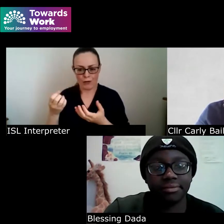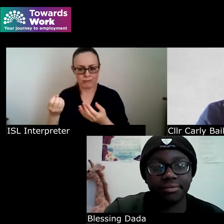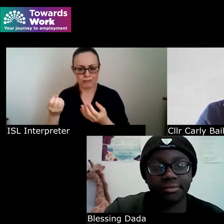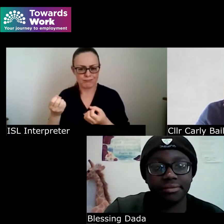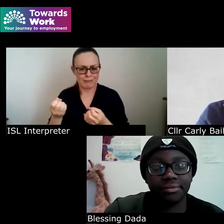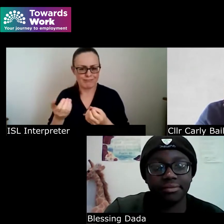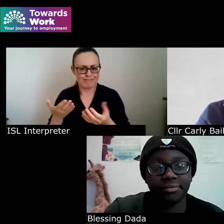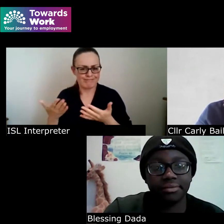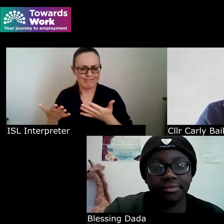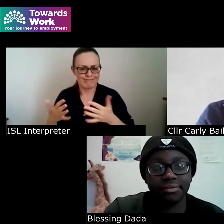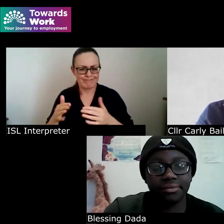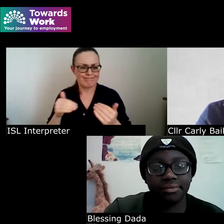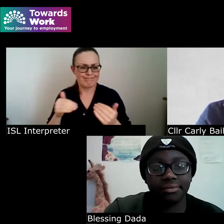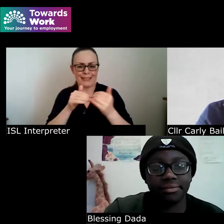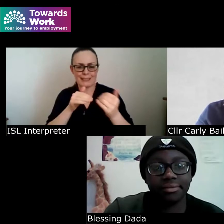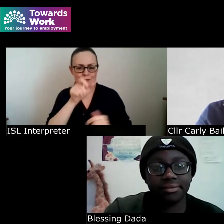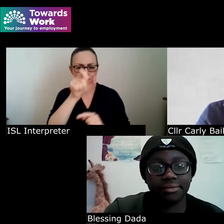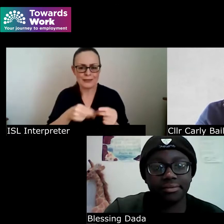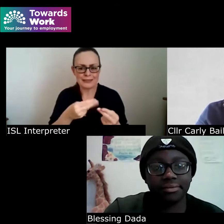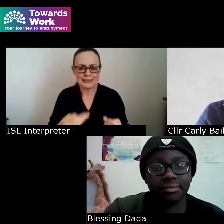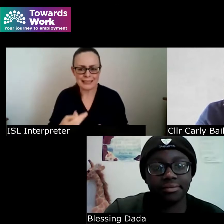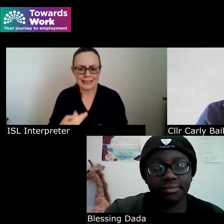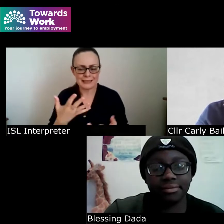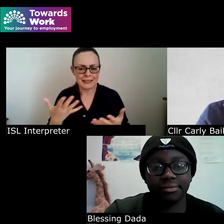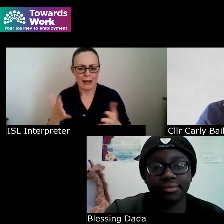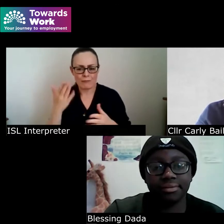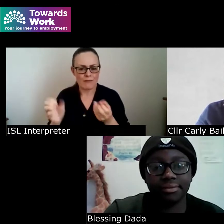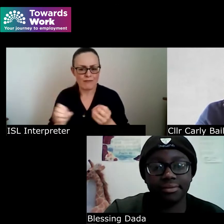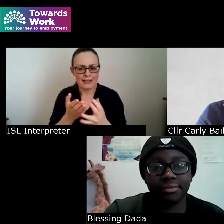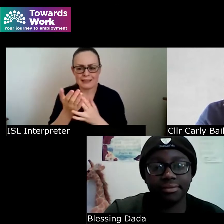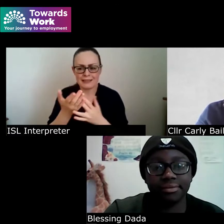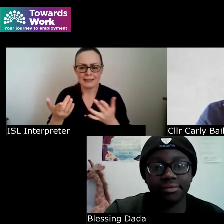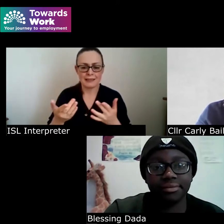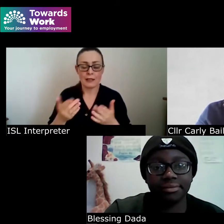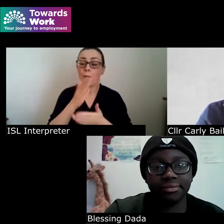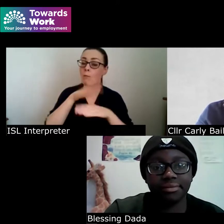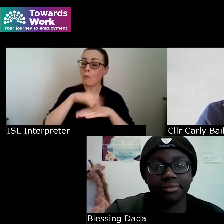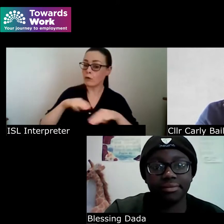and I think for most people with disabilities they're more than open to discussing their